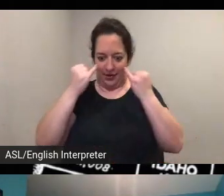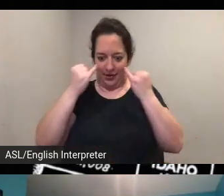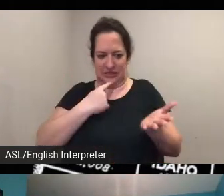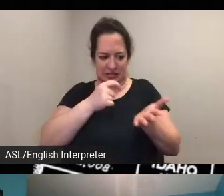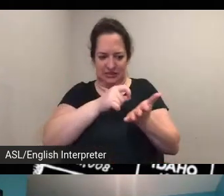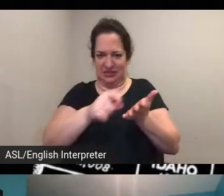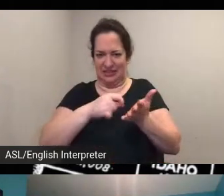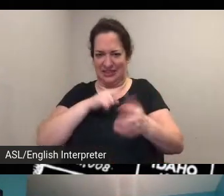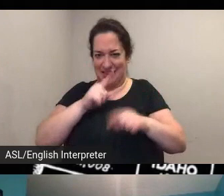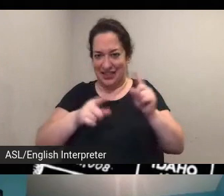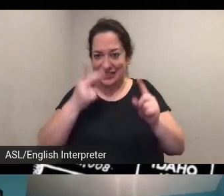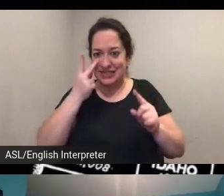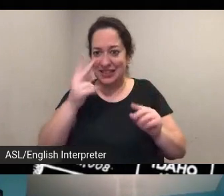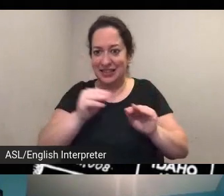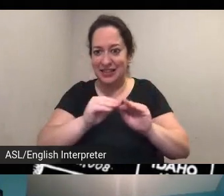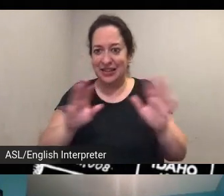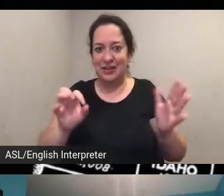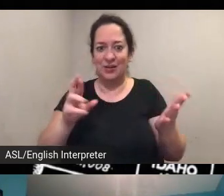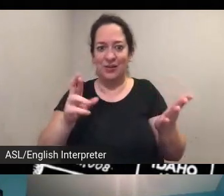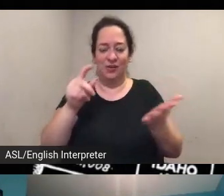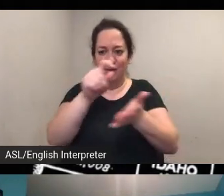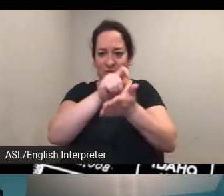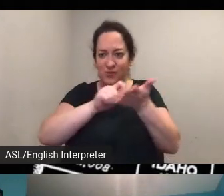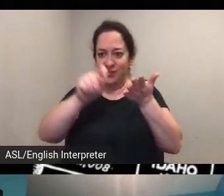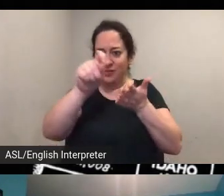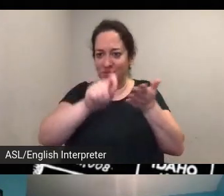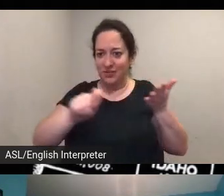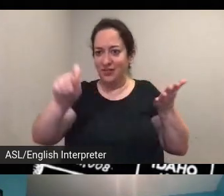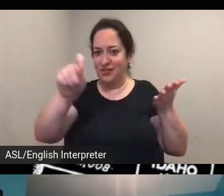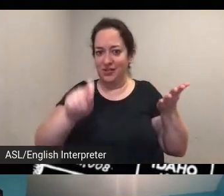that um you know people's handwriting styles